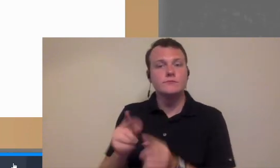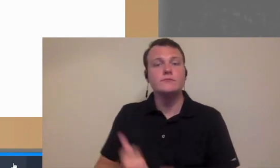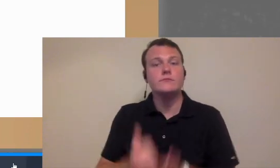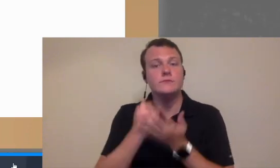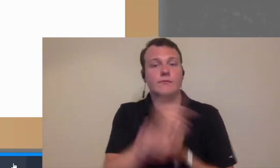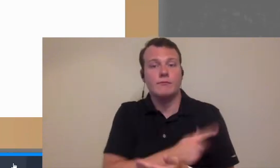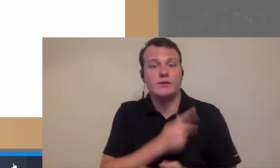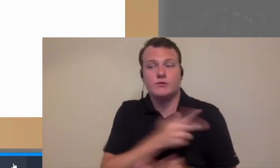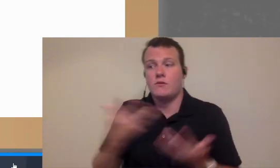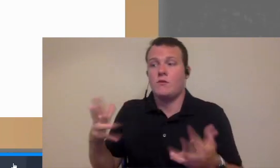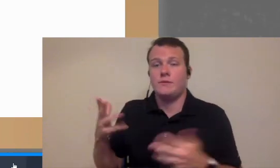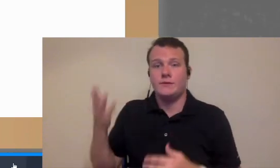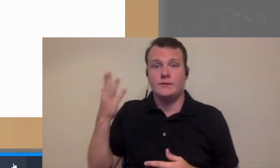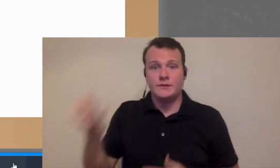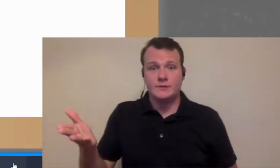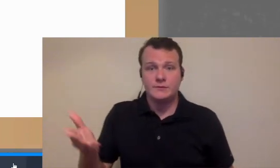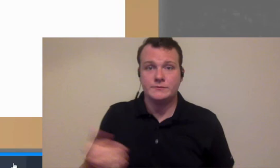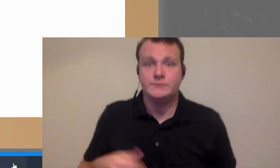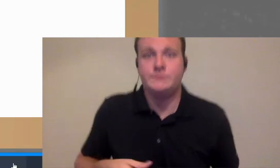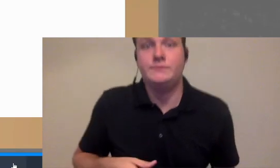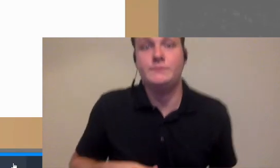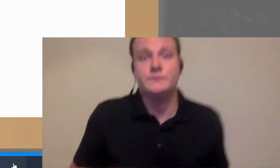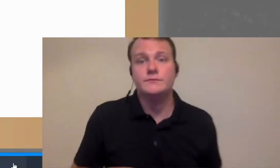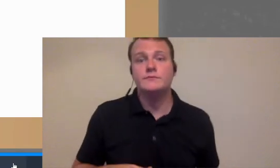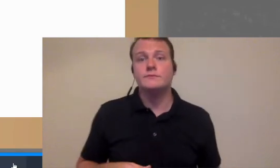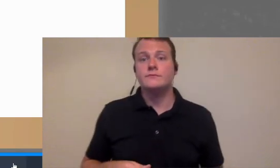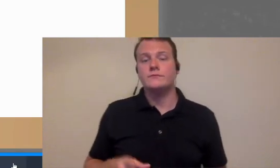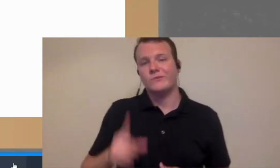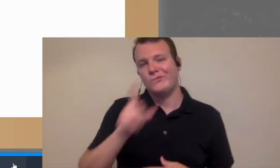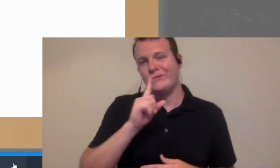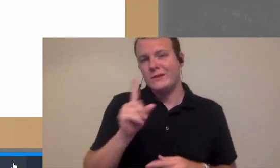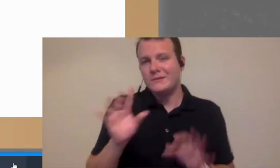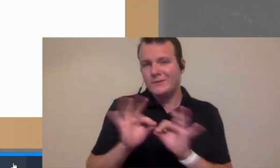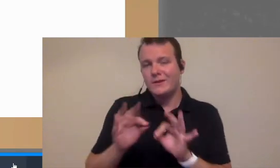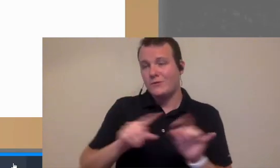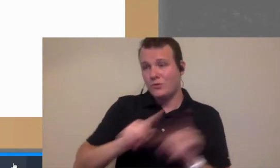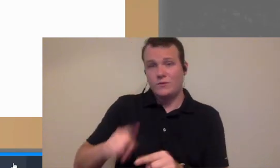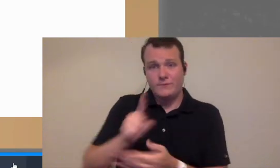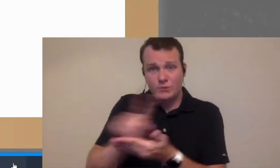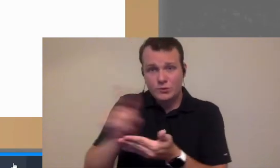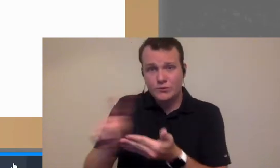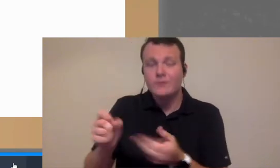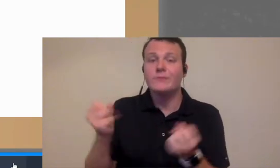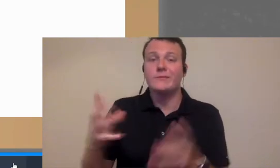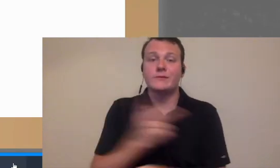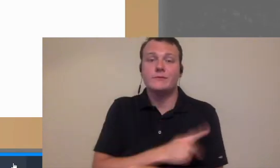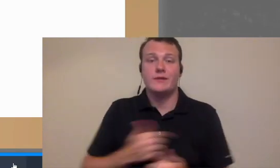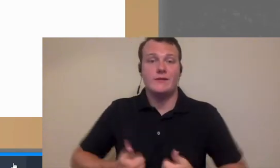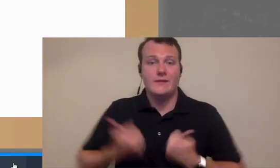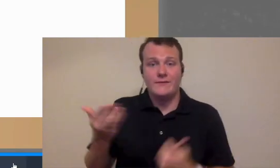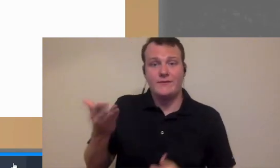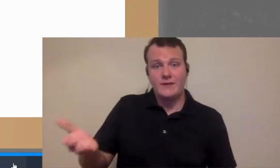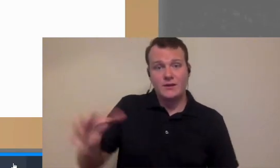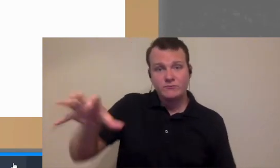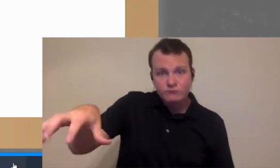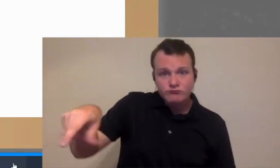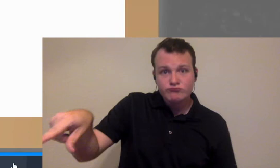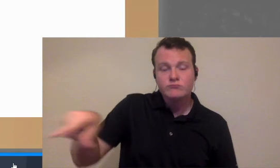helping patients that were you there because especially the one I went there every week I had a lot of patients that lived at that facility